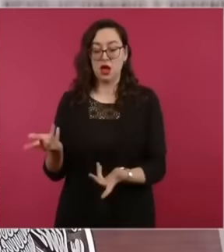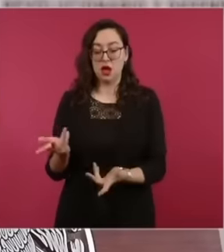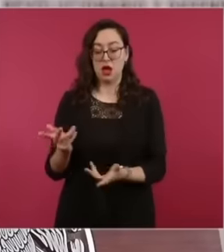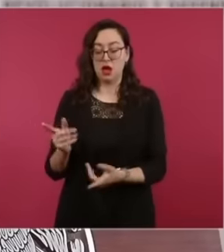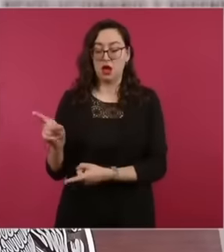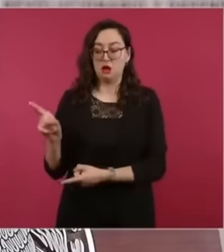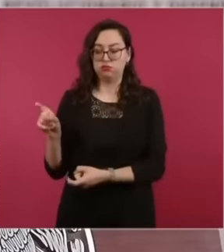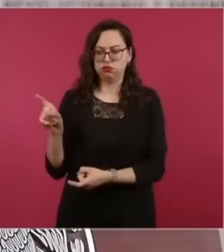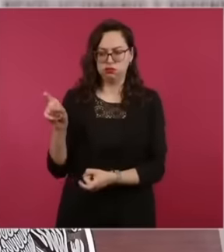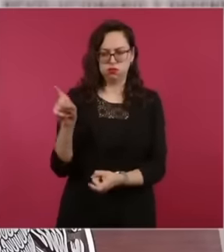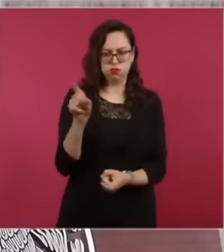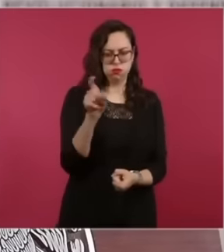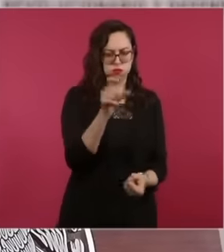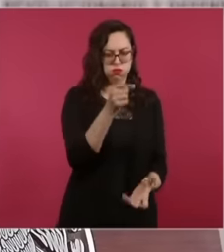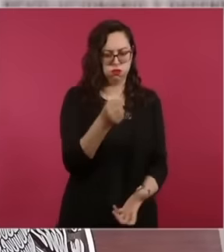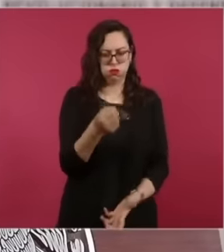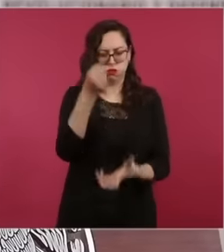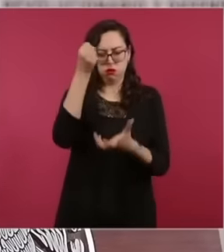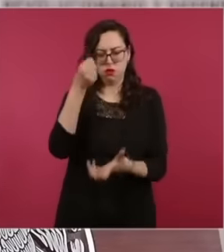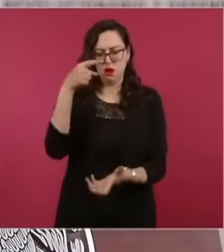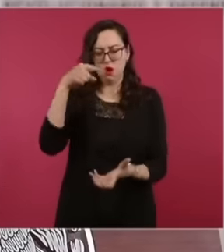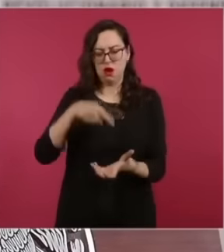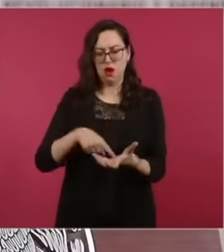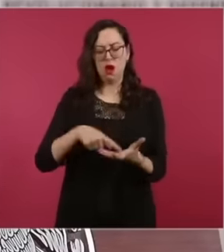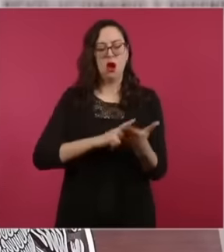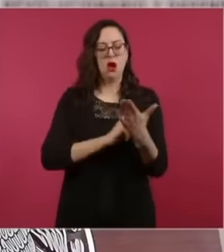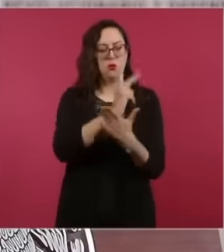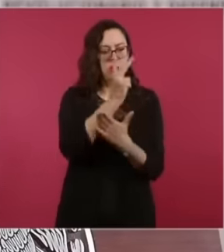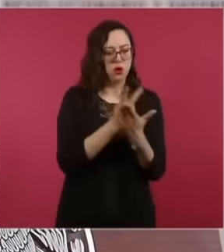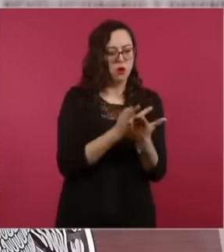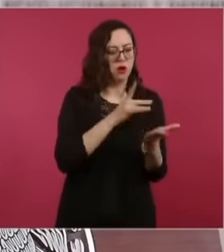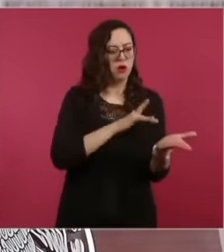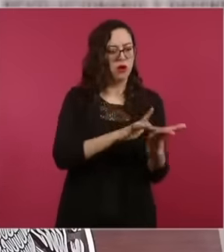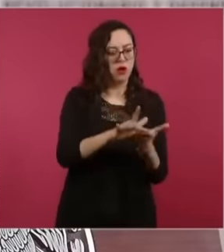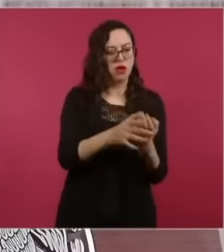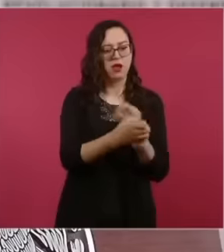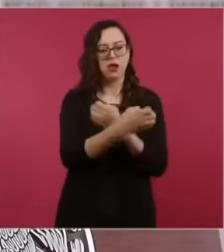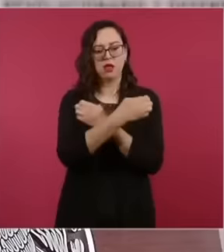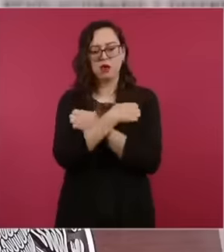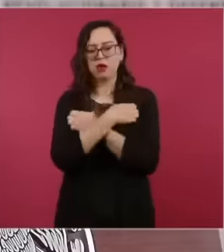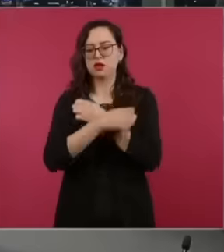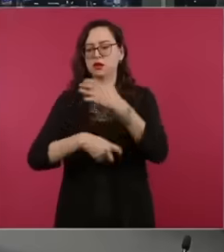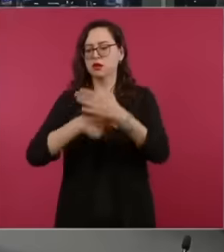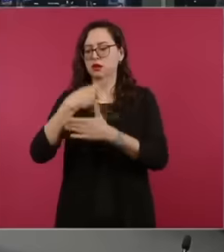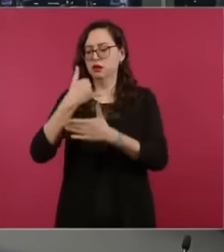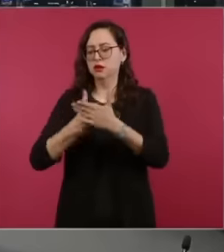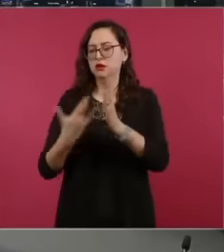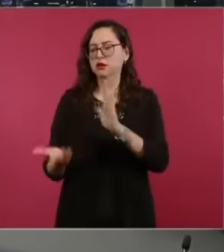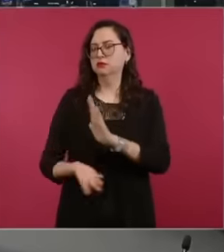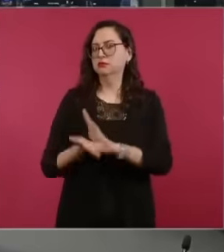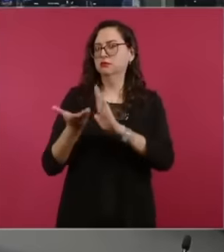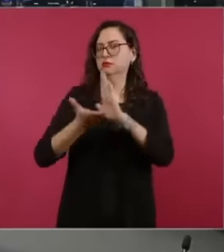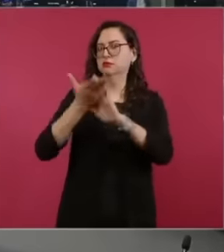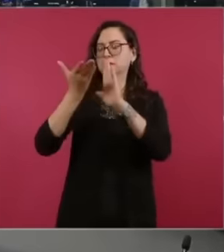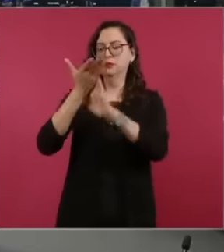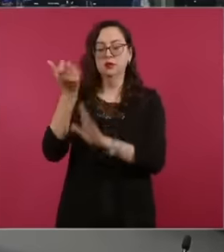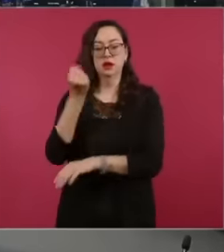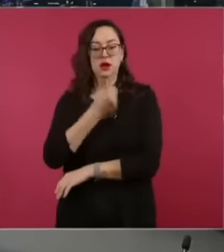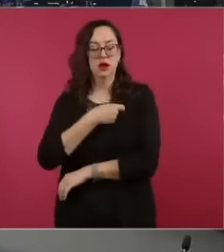the investments in the projects, the education, the health that each and